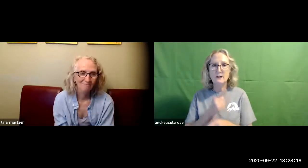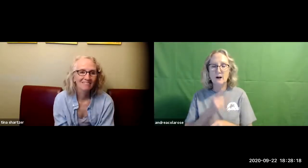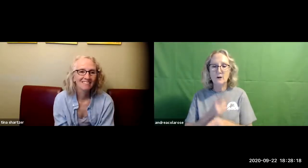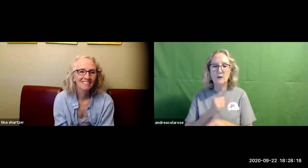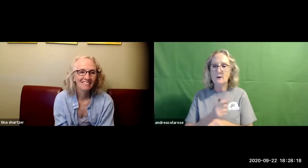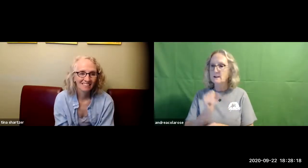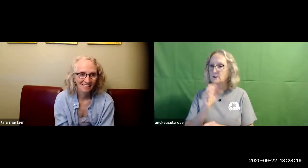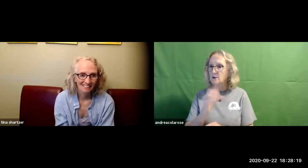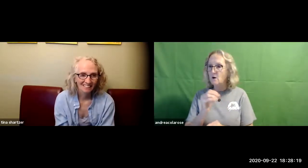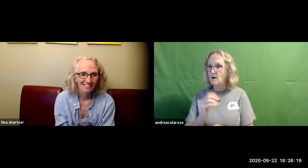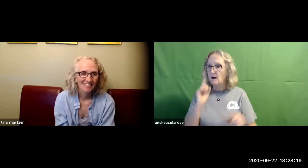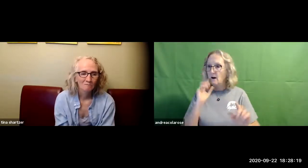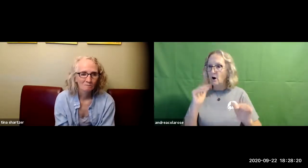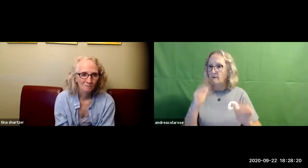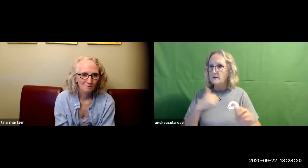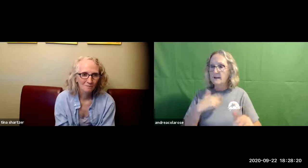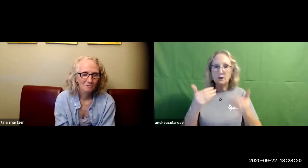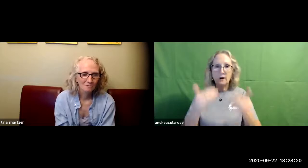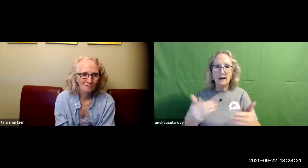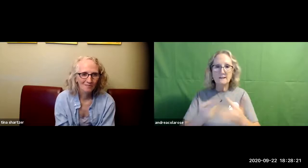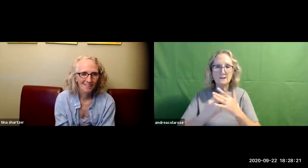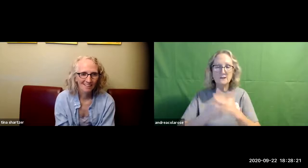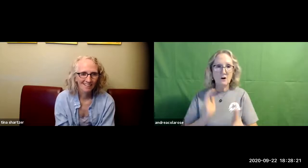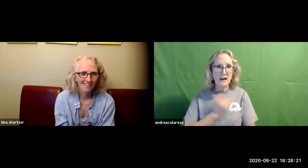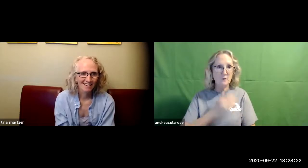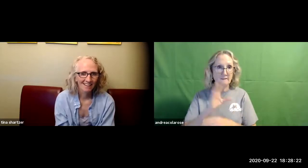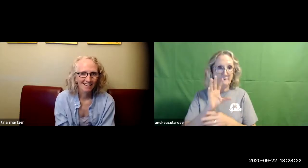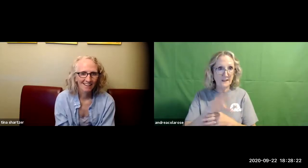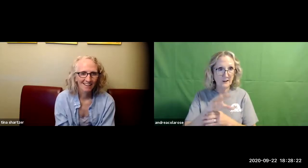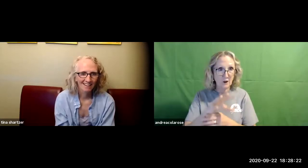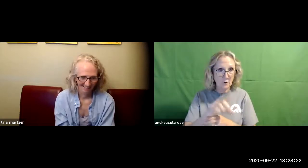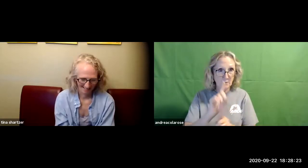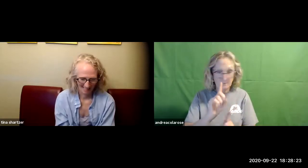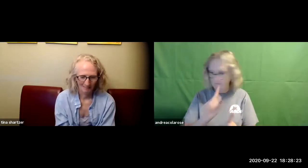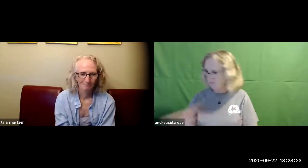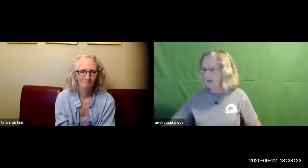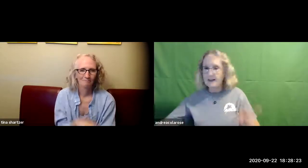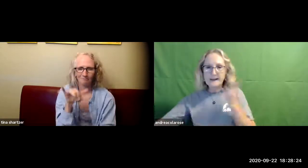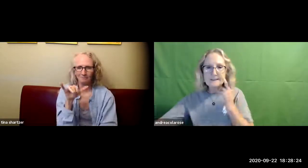mind-boggling that is absolutely correct